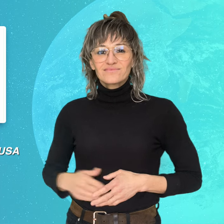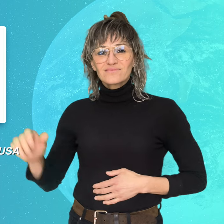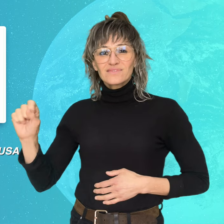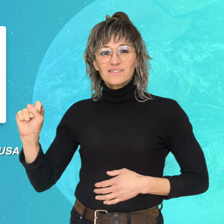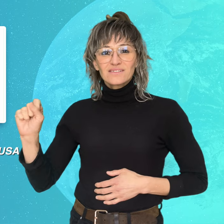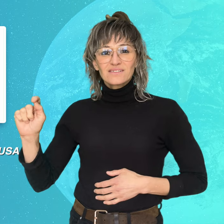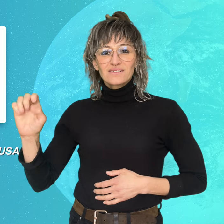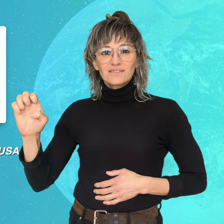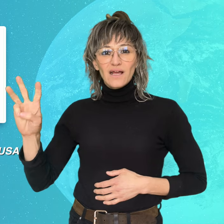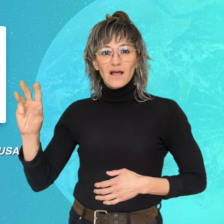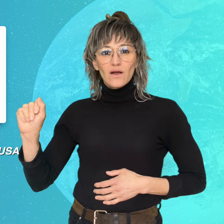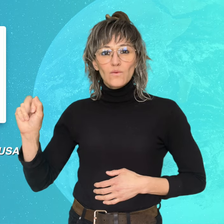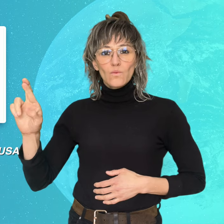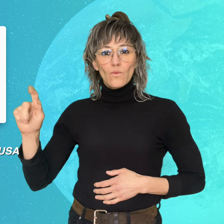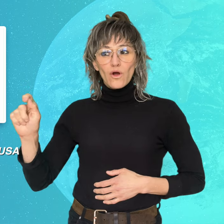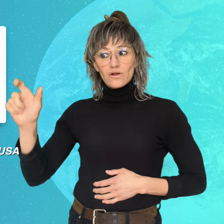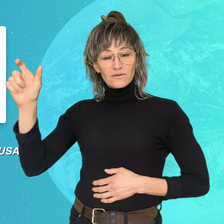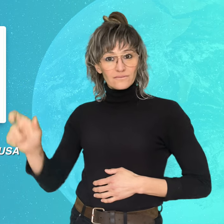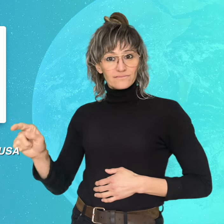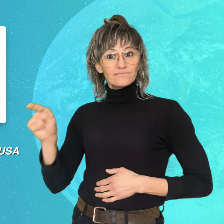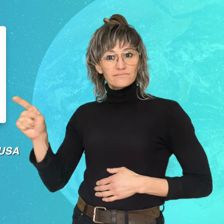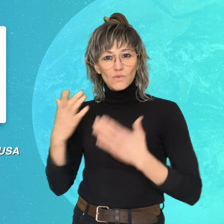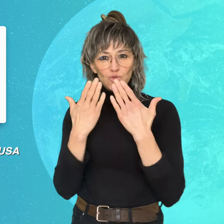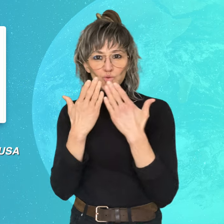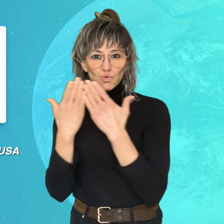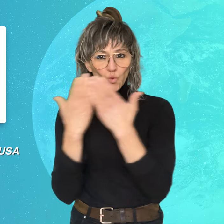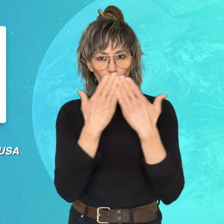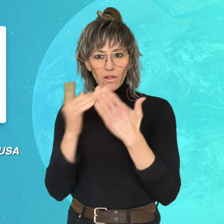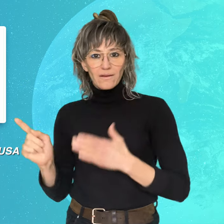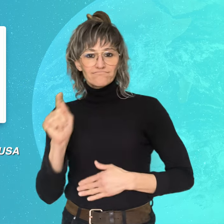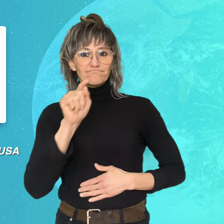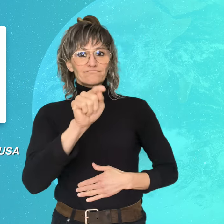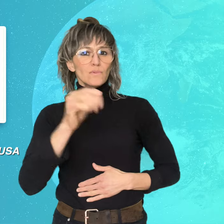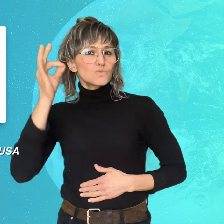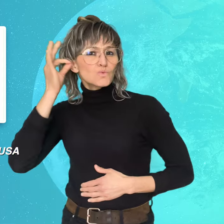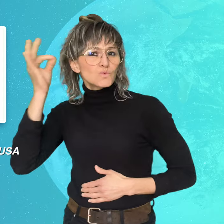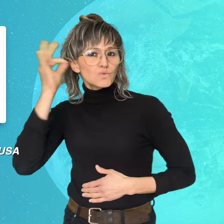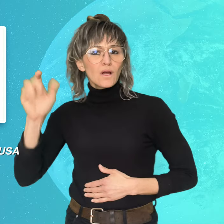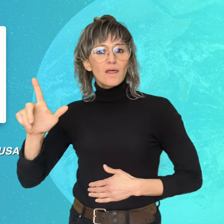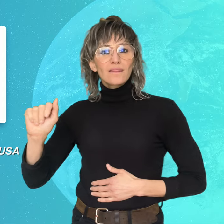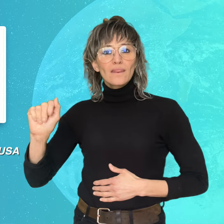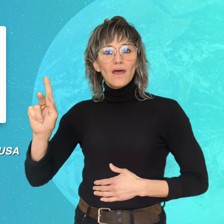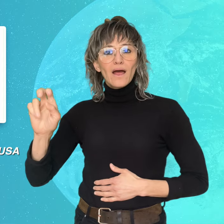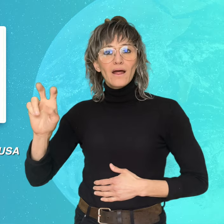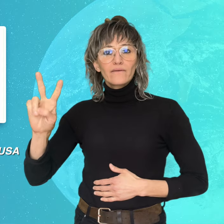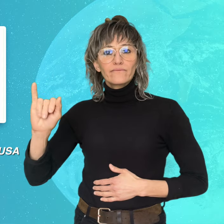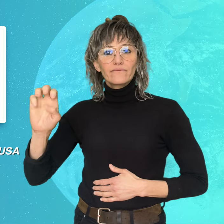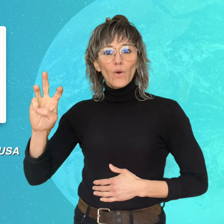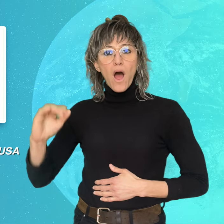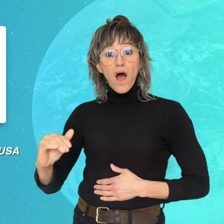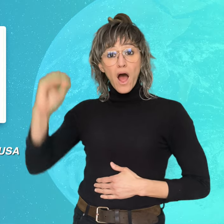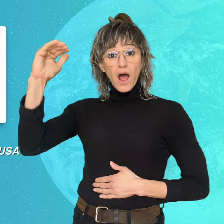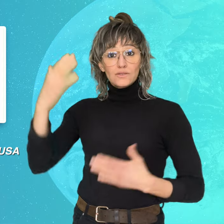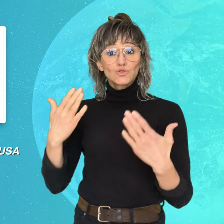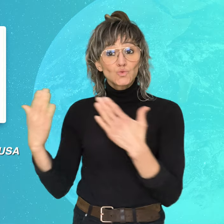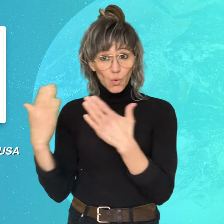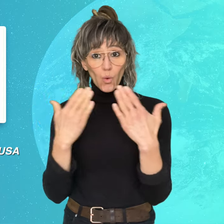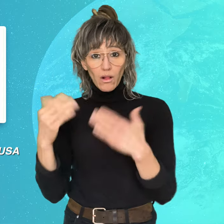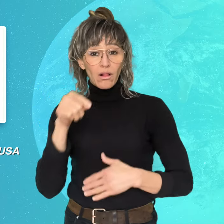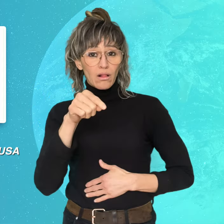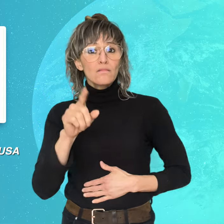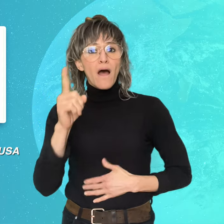Stewart is a student at Lakeview High School’s Deaf program